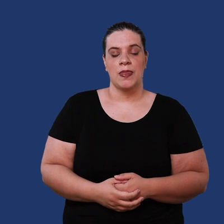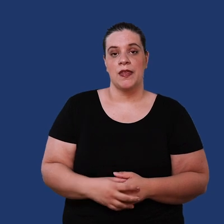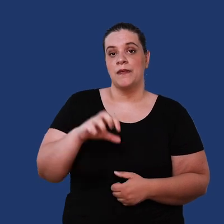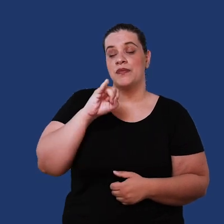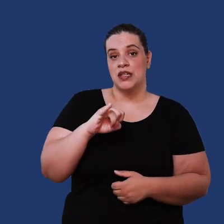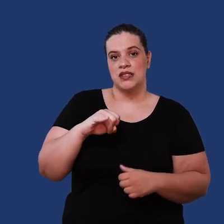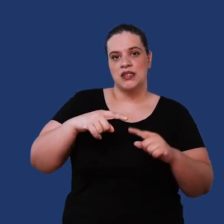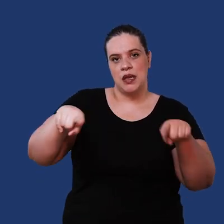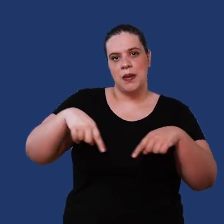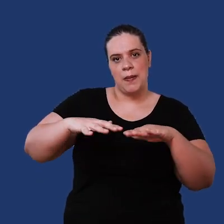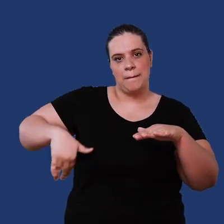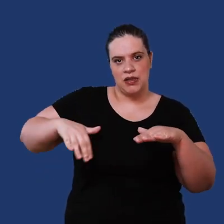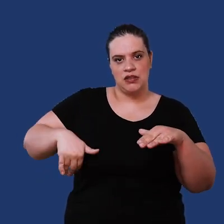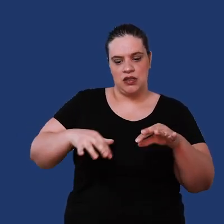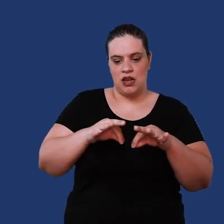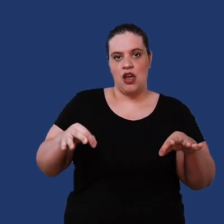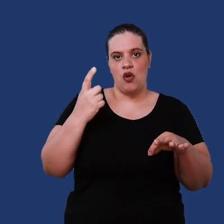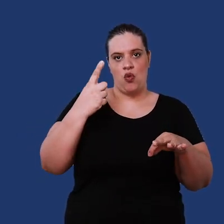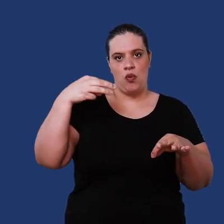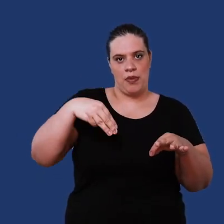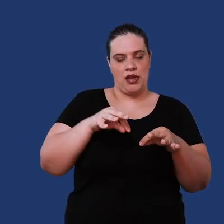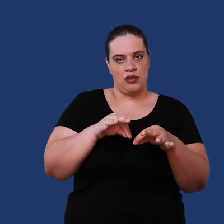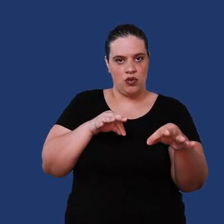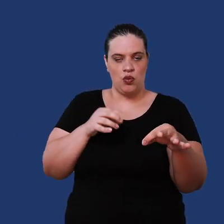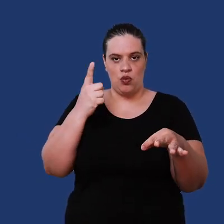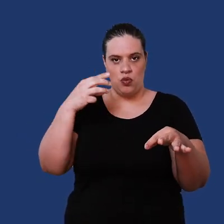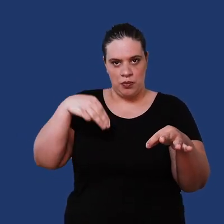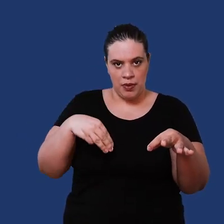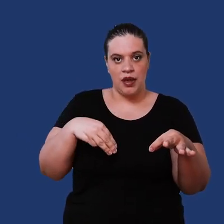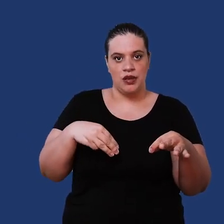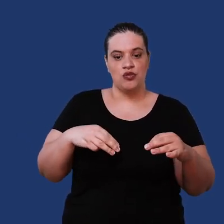if we had a pool of 1 meter by 1 meter base that it accumulates all the